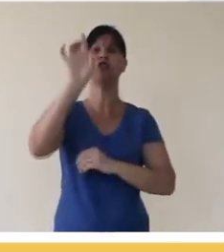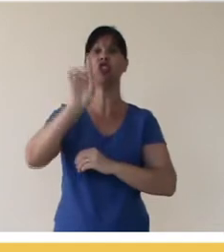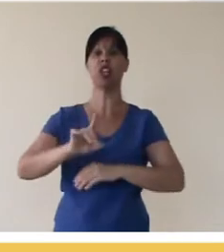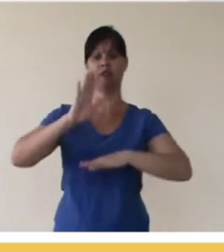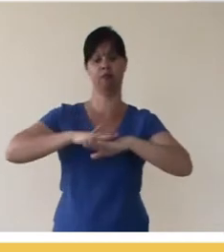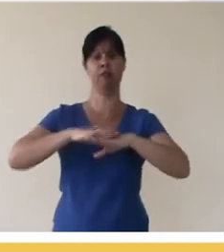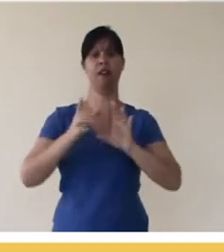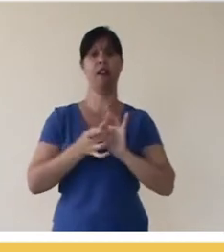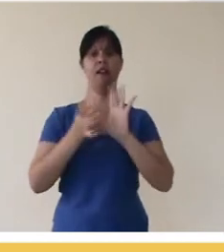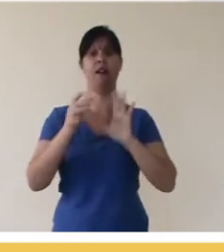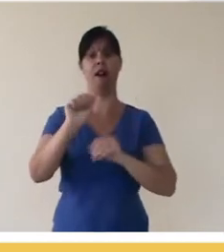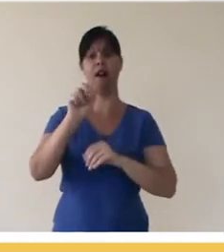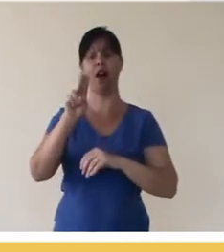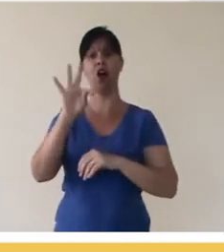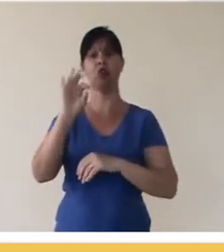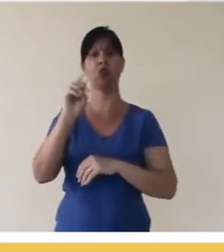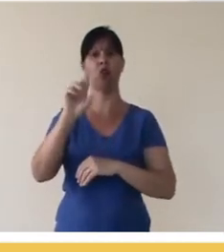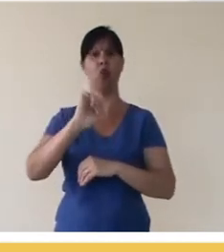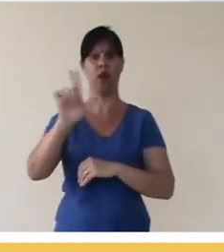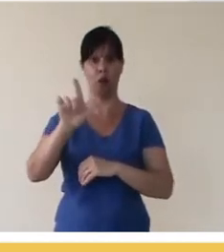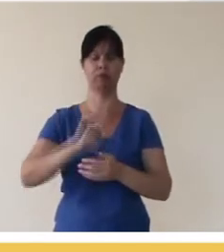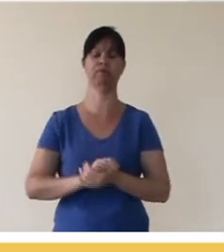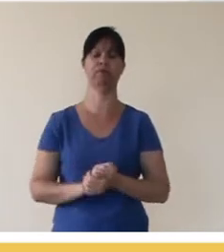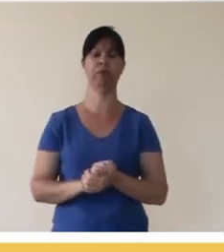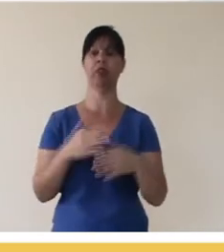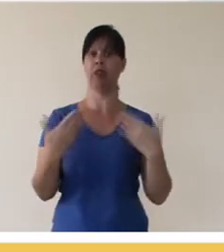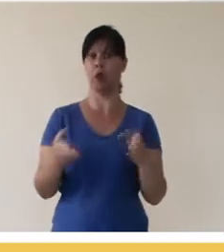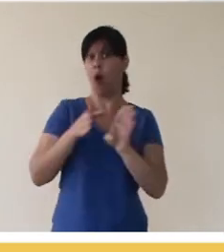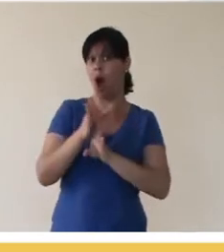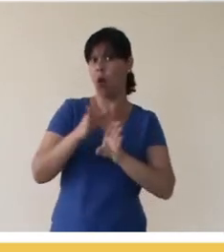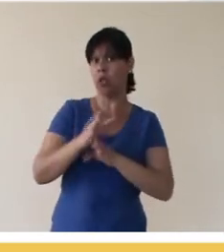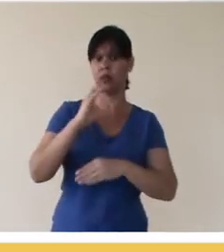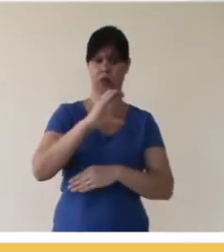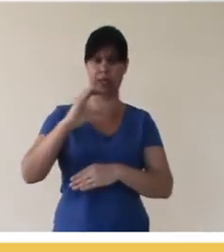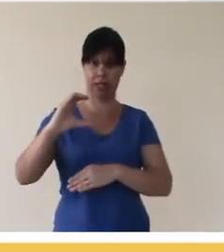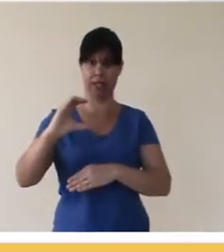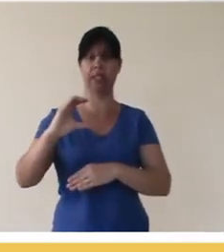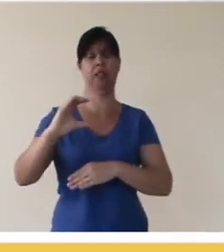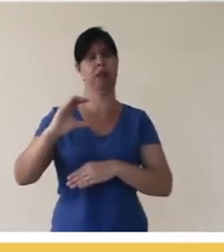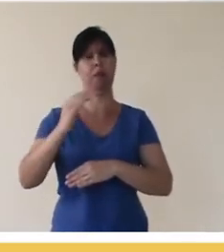concern about copyrights. The recommendation that the